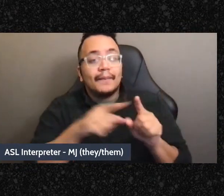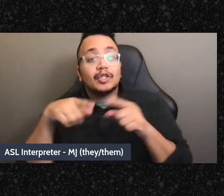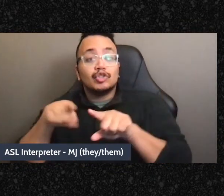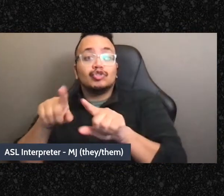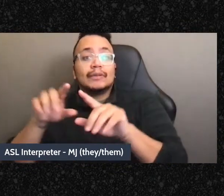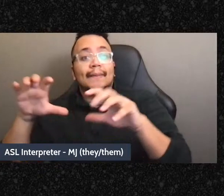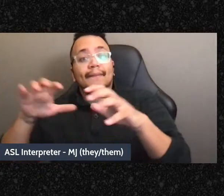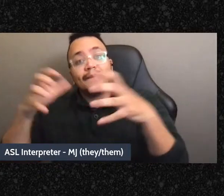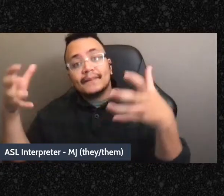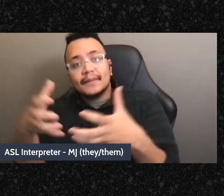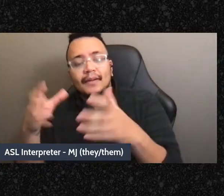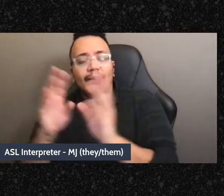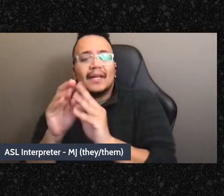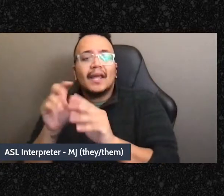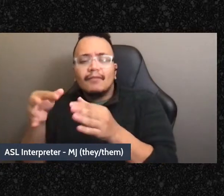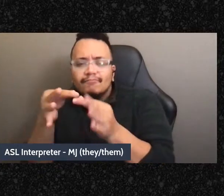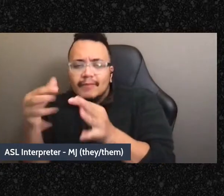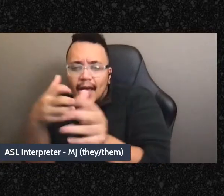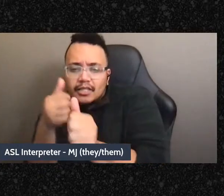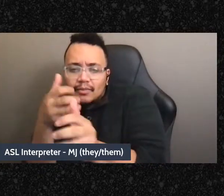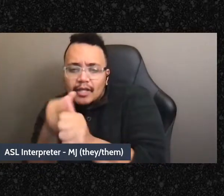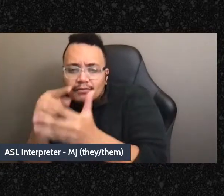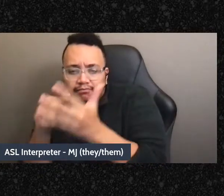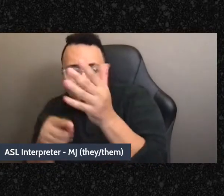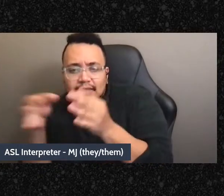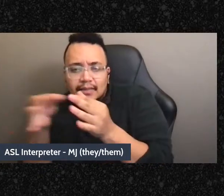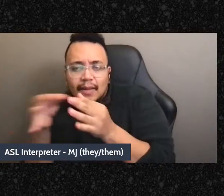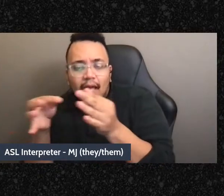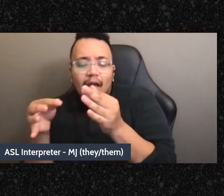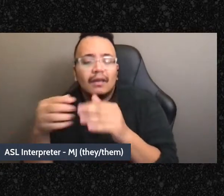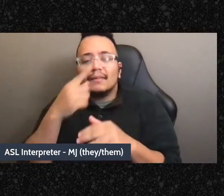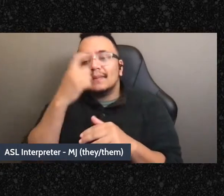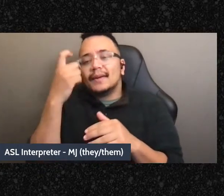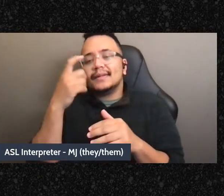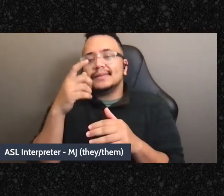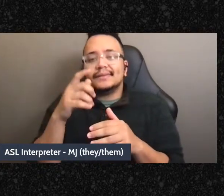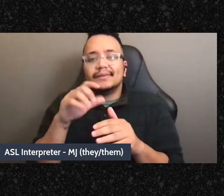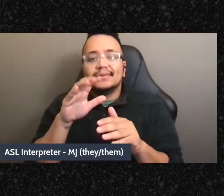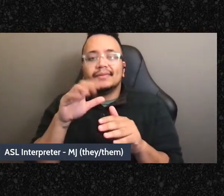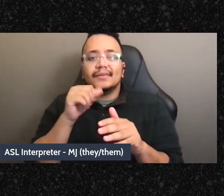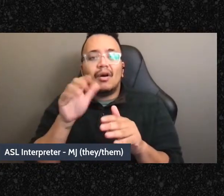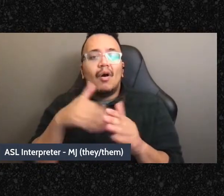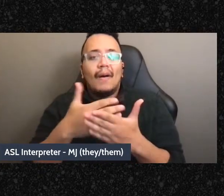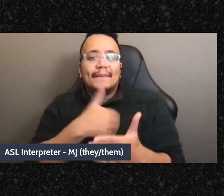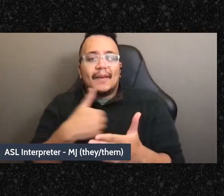be at every meeting or wants to do every kind of labor in a group. So it's less about hierarchy